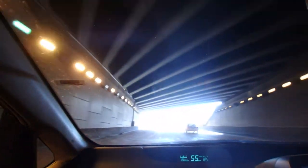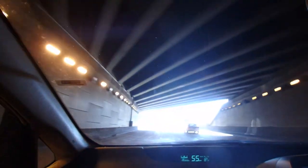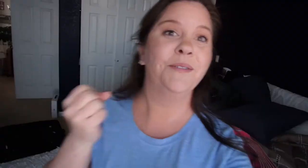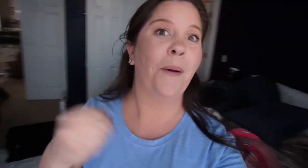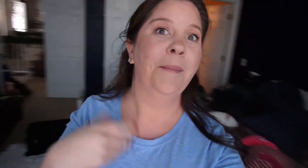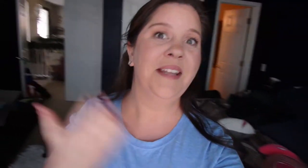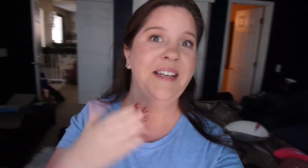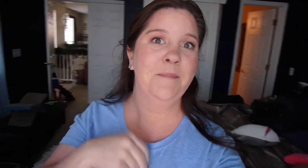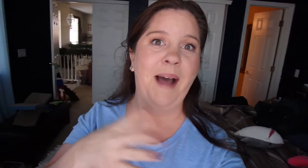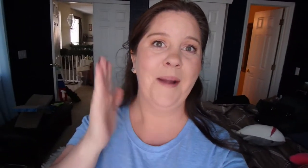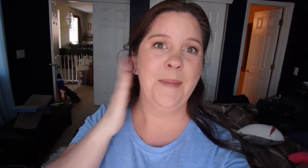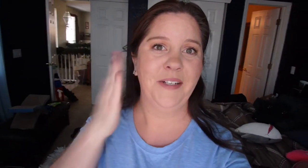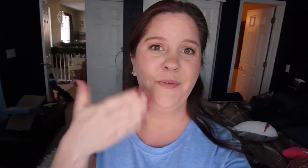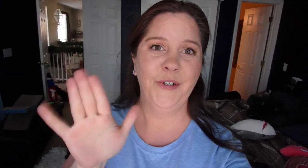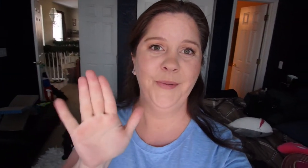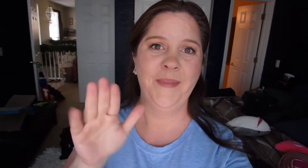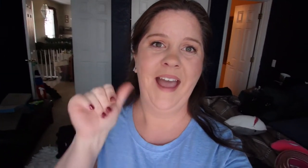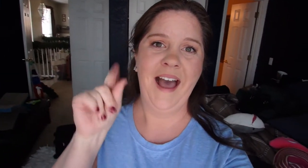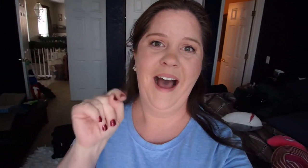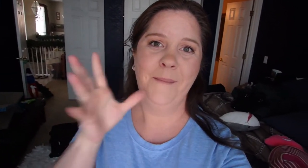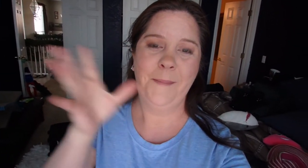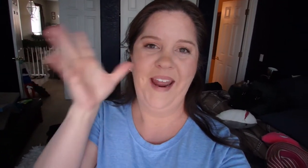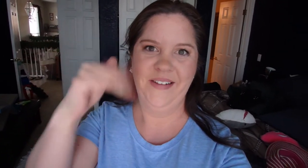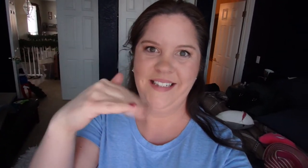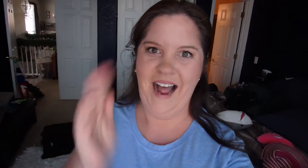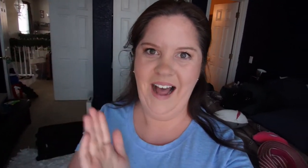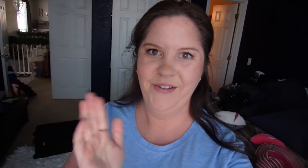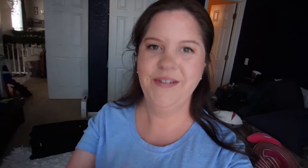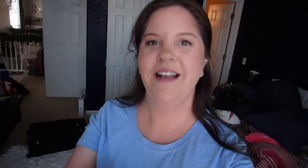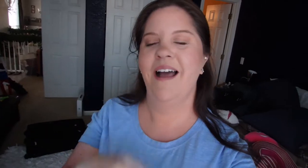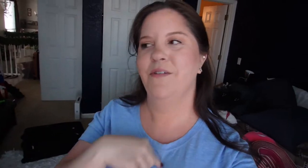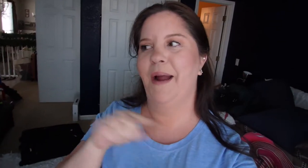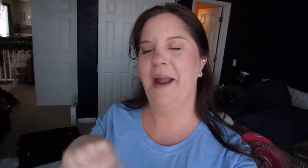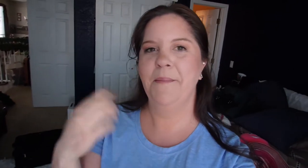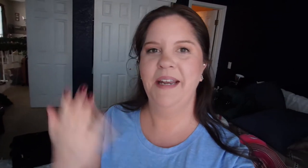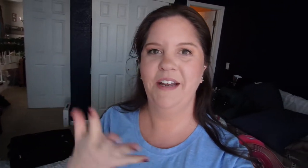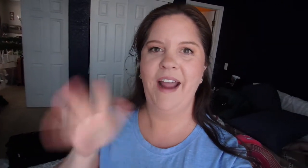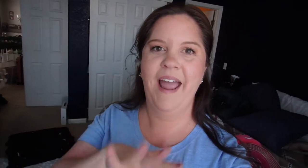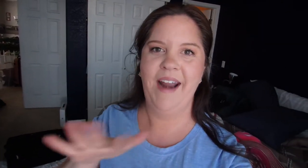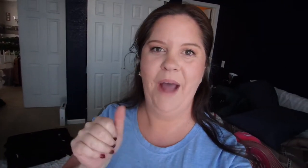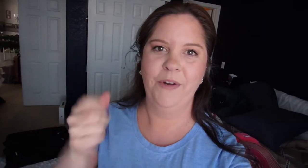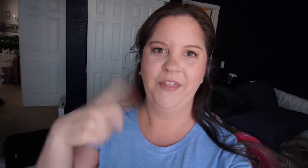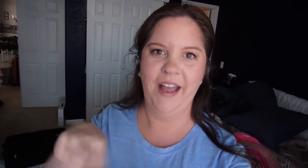I'm here in my bedroom at my parents house. I came here to hang out with them